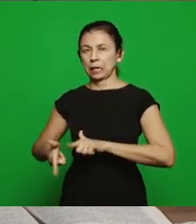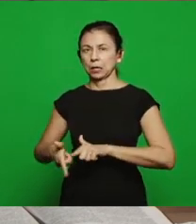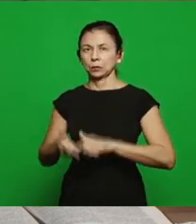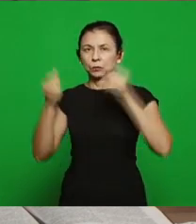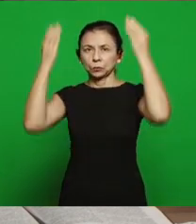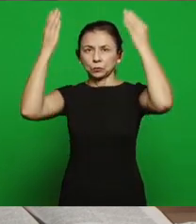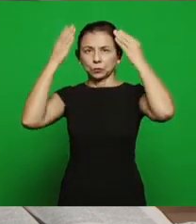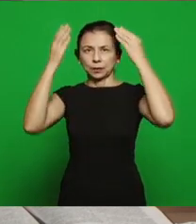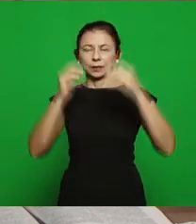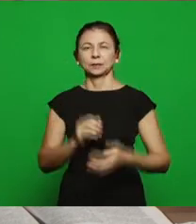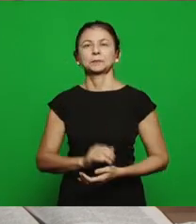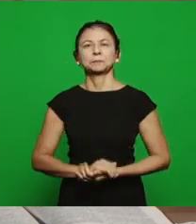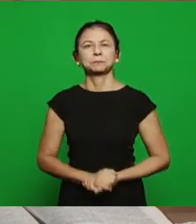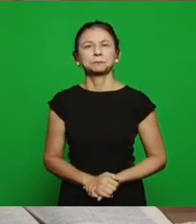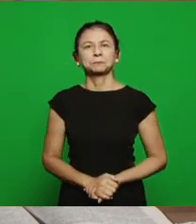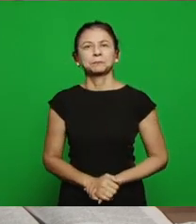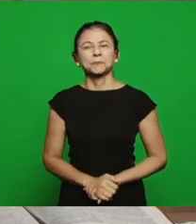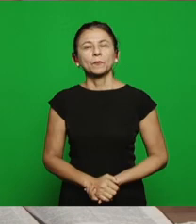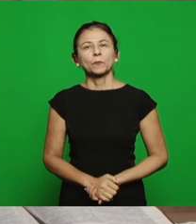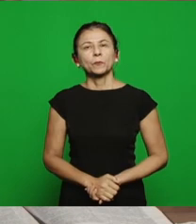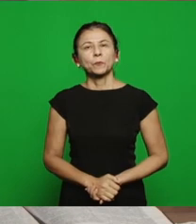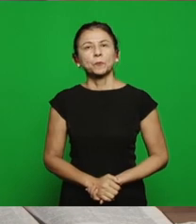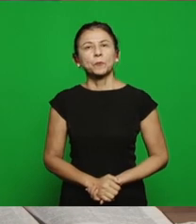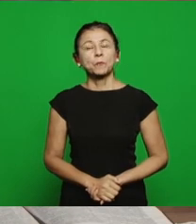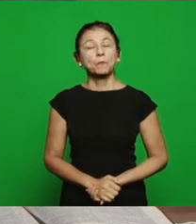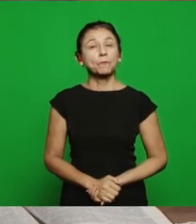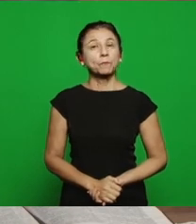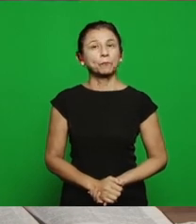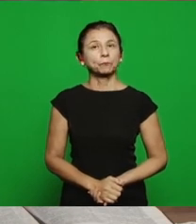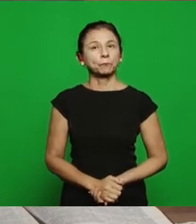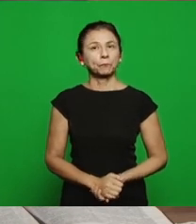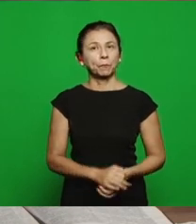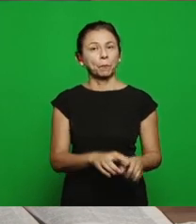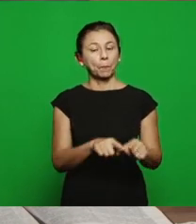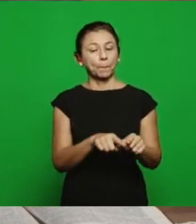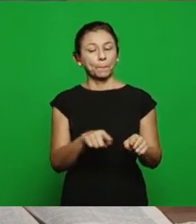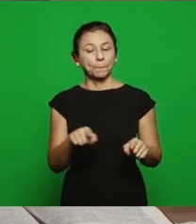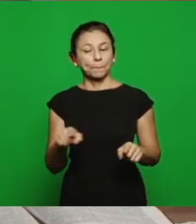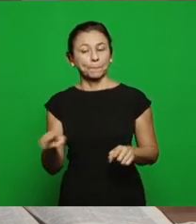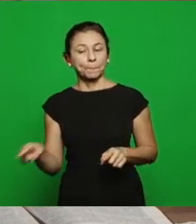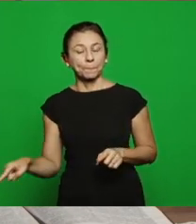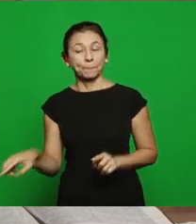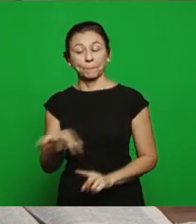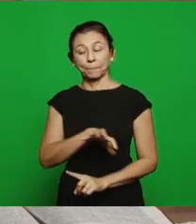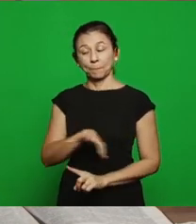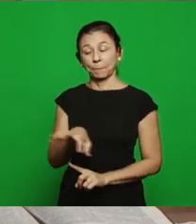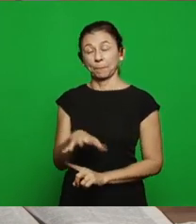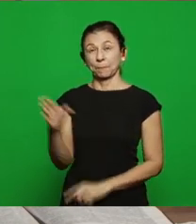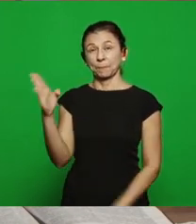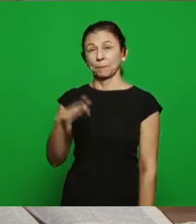in Israel; now from that period and her bad influence to Israel, what happened